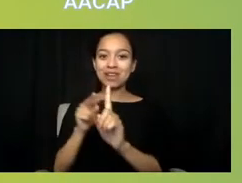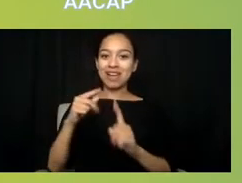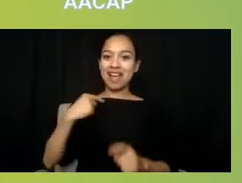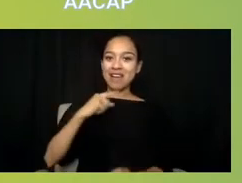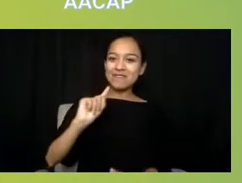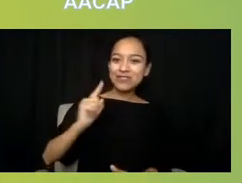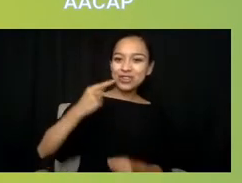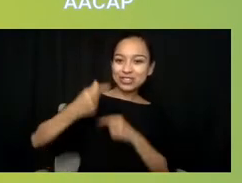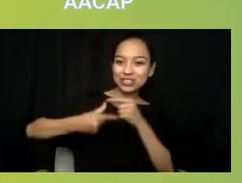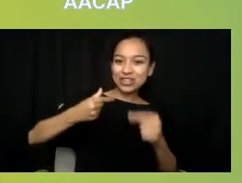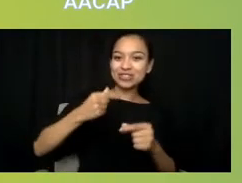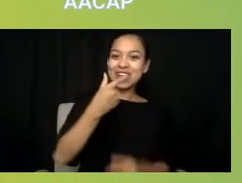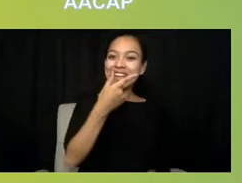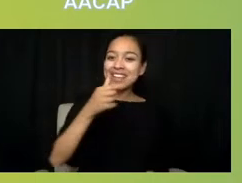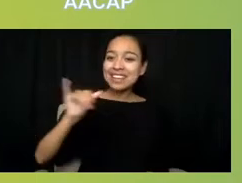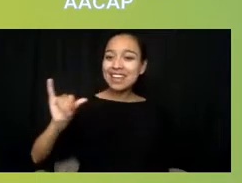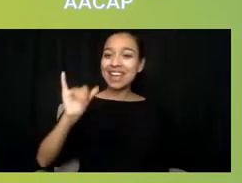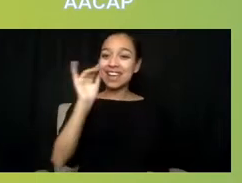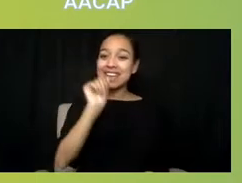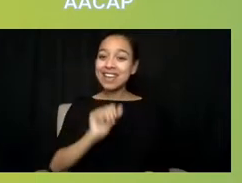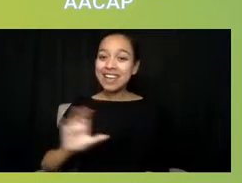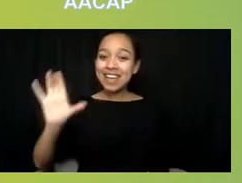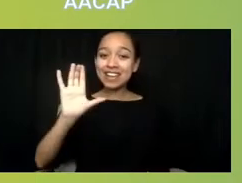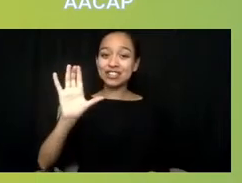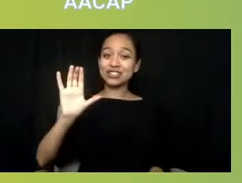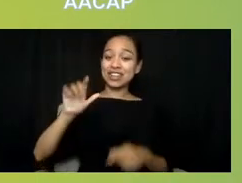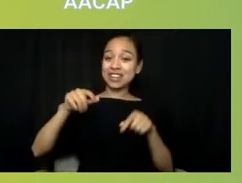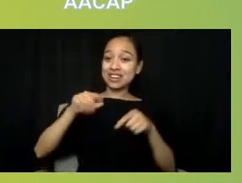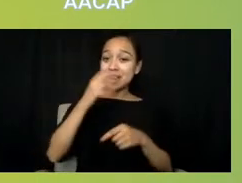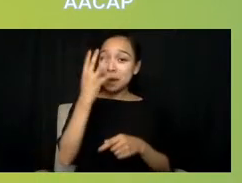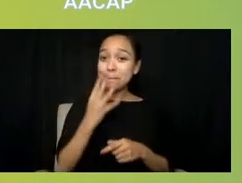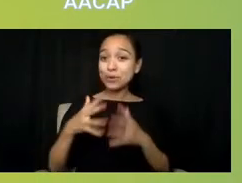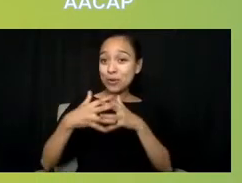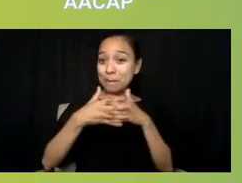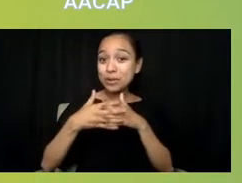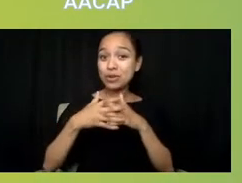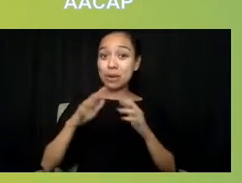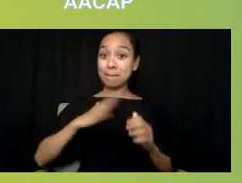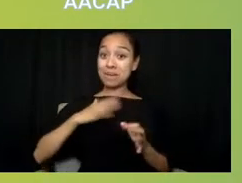whose first language is not in English, I really appreciate the fact that there are many barriers